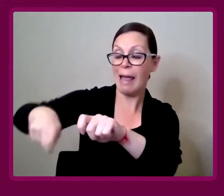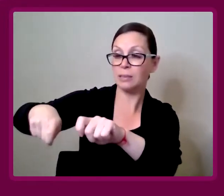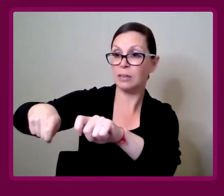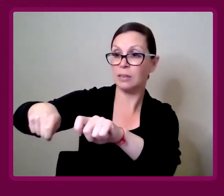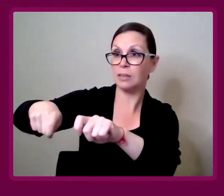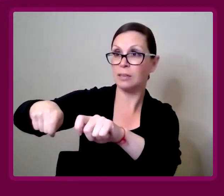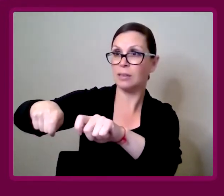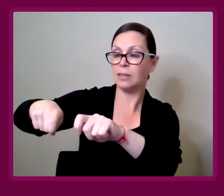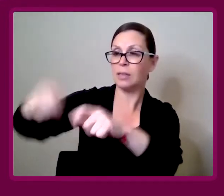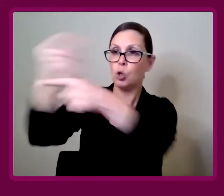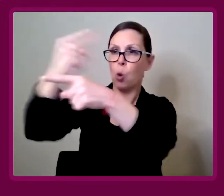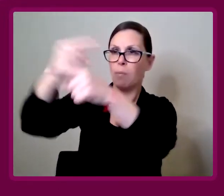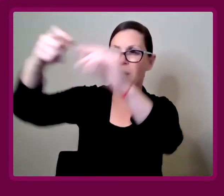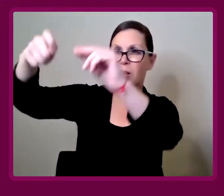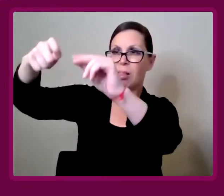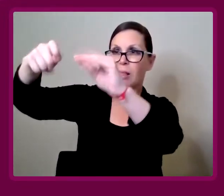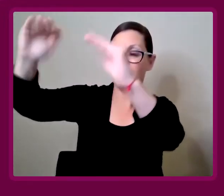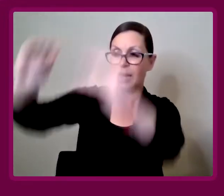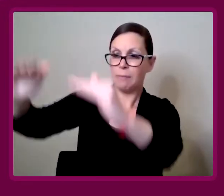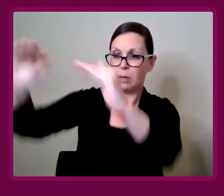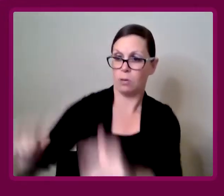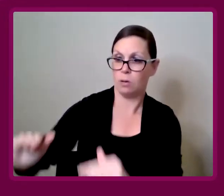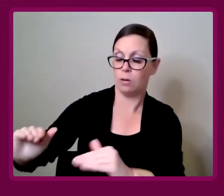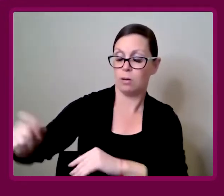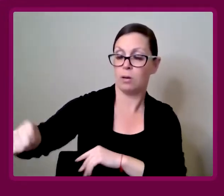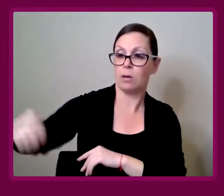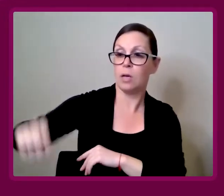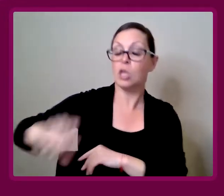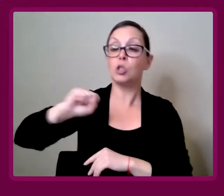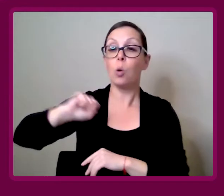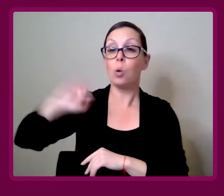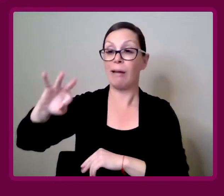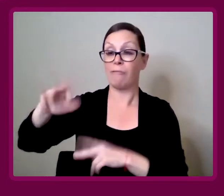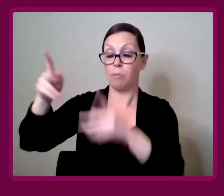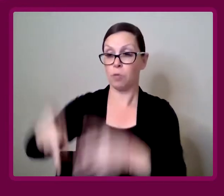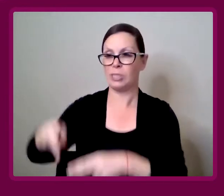So if someone is spending a lot of time in bed, or sat in a chair, then they can actually